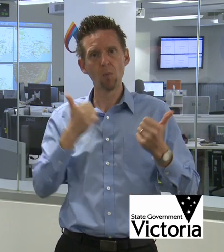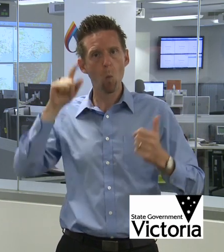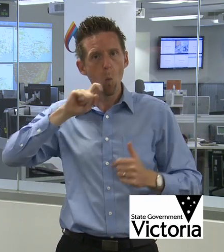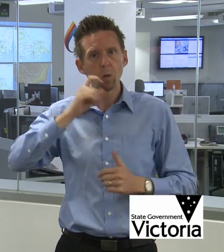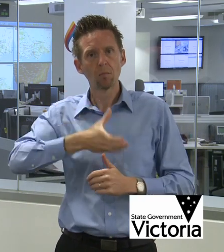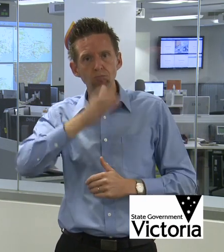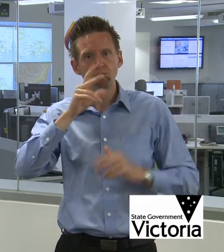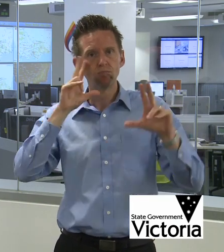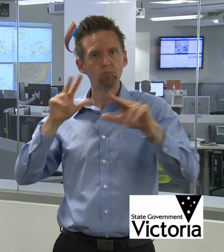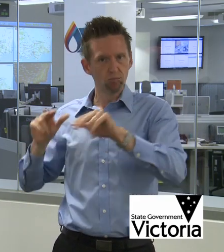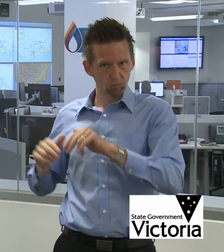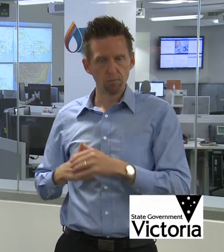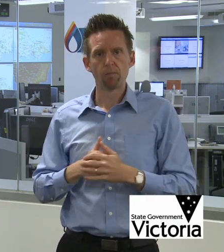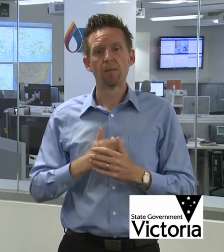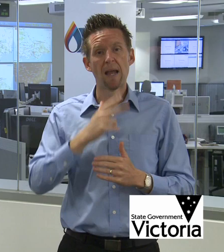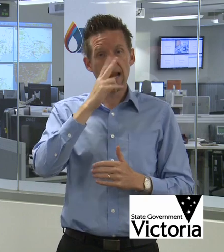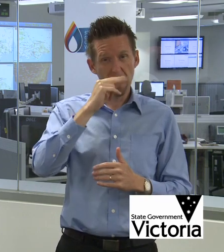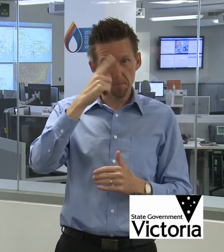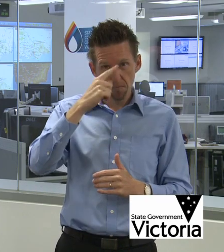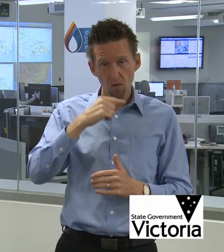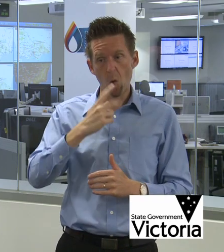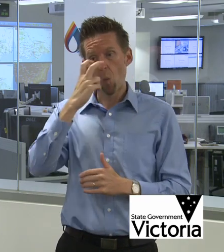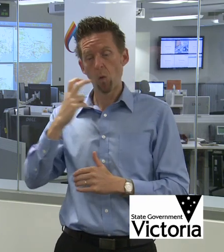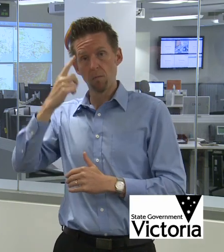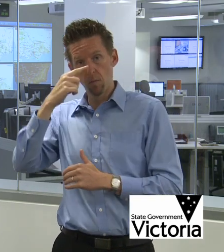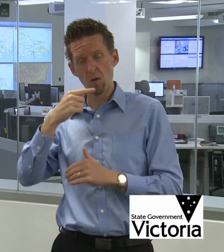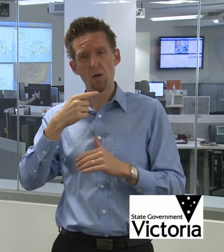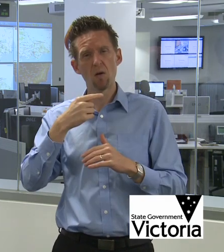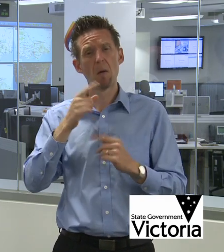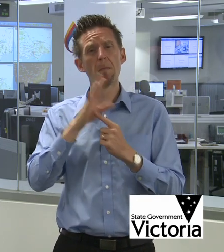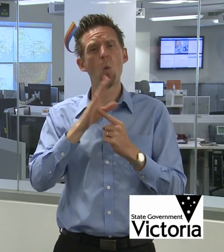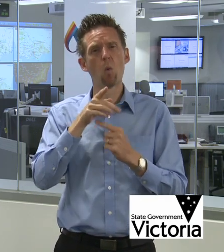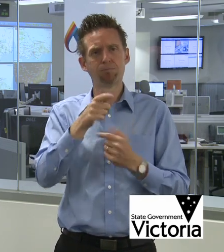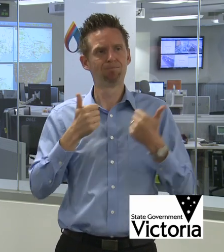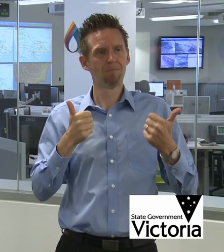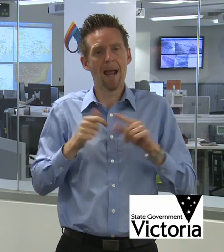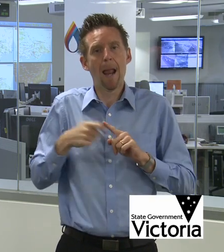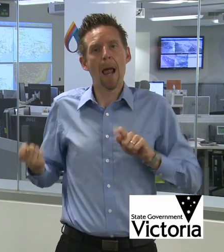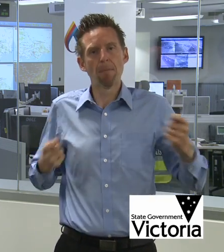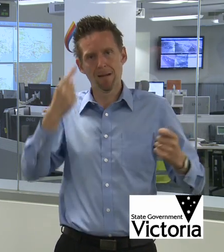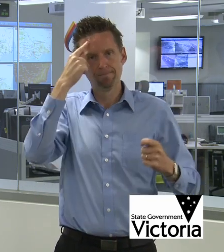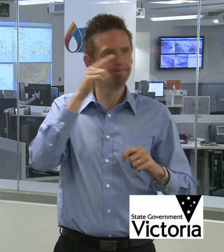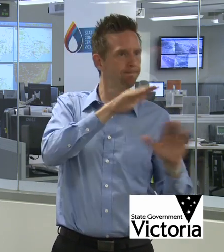Particularly the young, the elderly and I think the most important thing is be a good neighbour. Think about the neighbours.